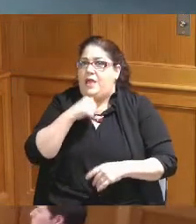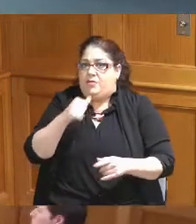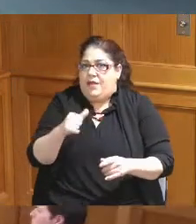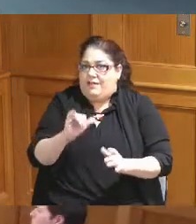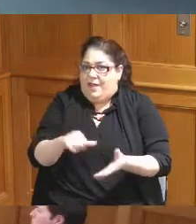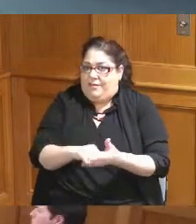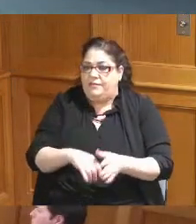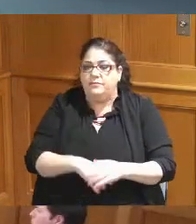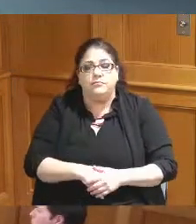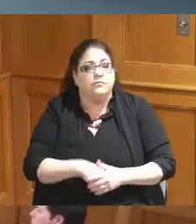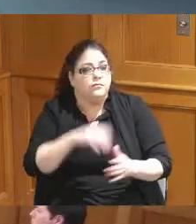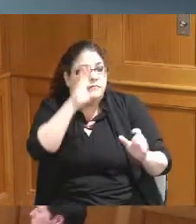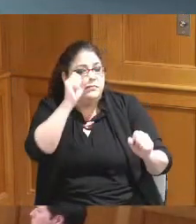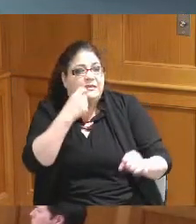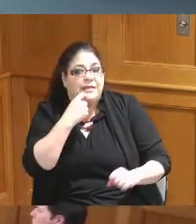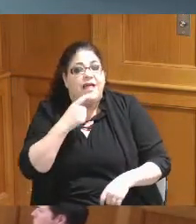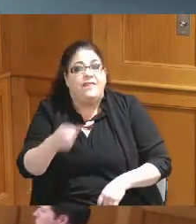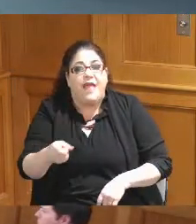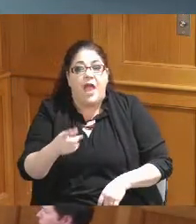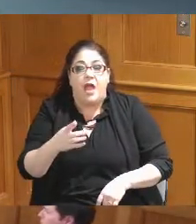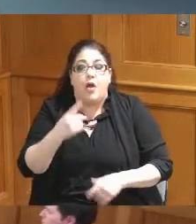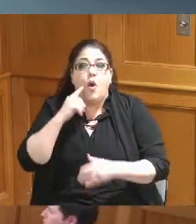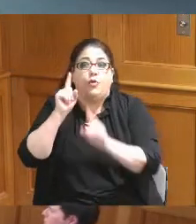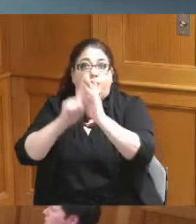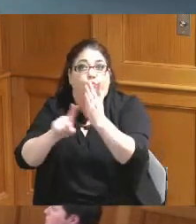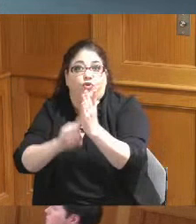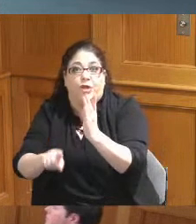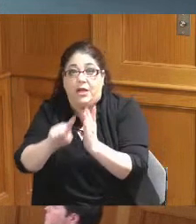mean I know they're looking to see the zoo use the money properly I'm sure they did